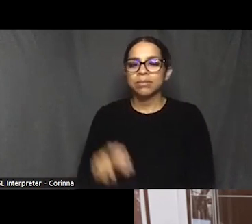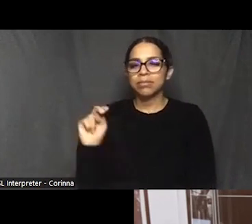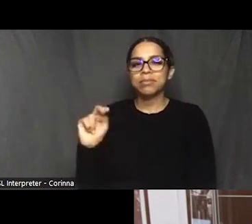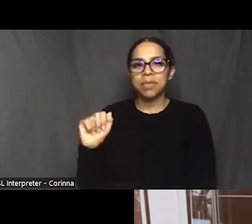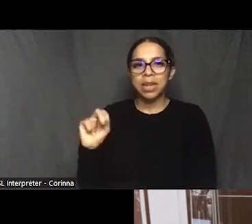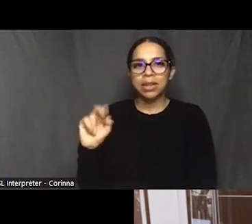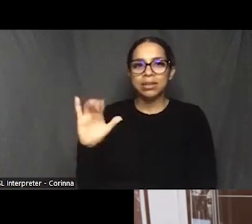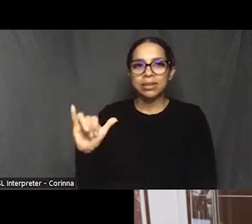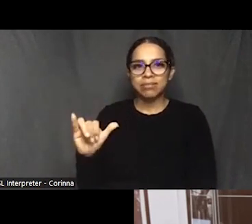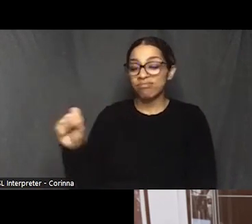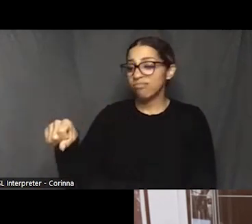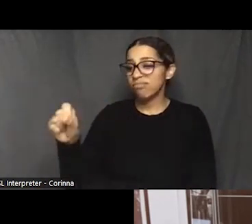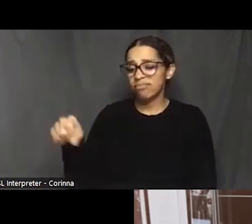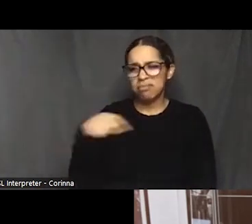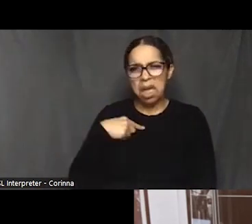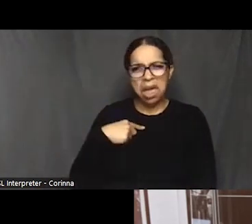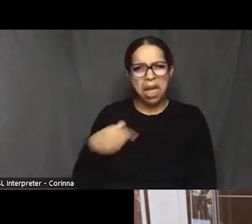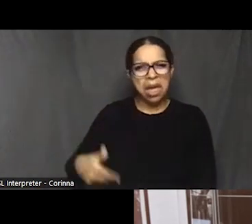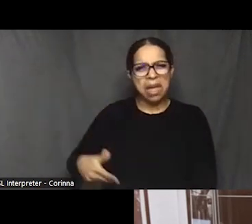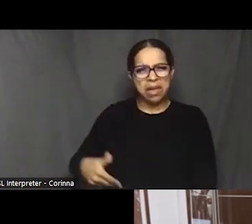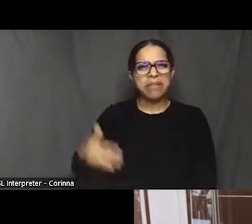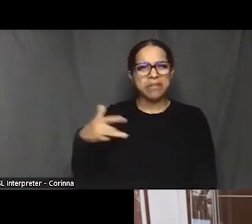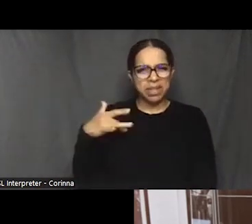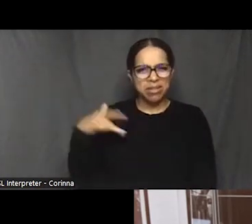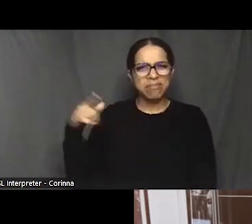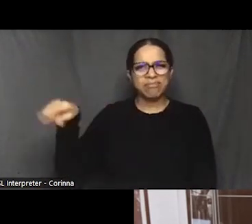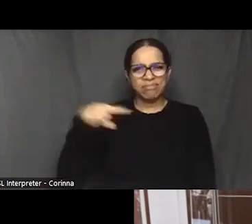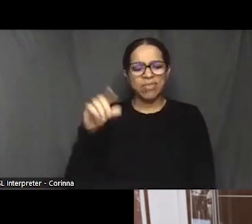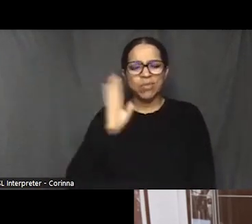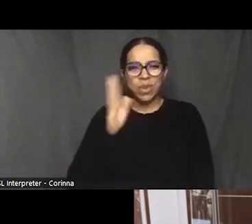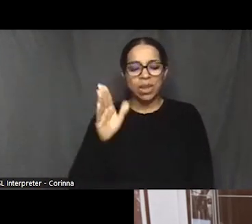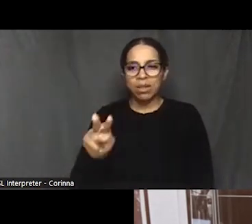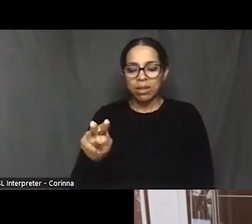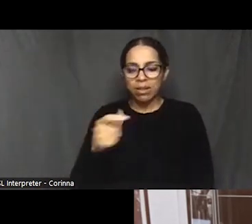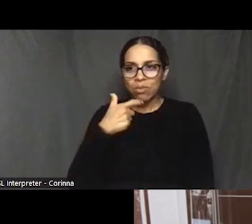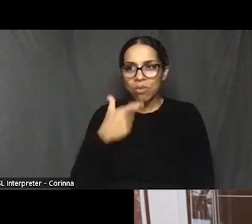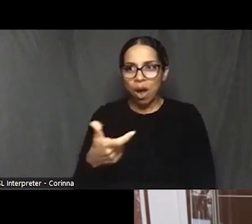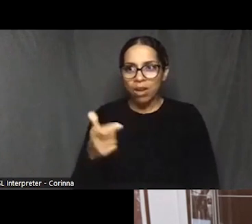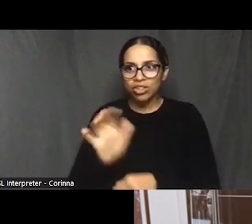be really inspired to see the film and then inspired by it.